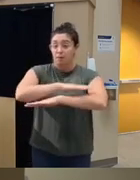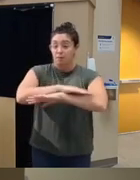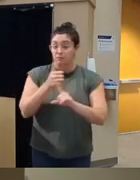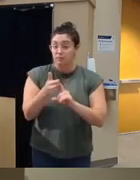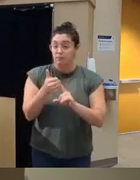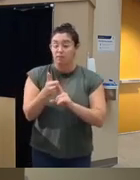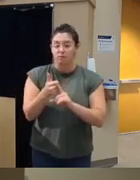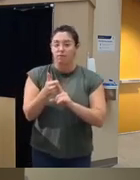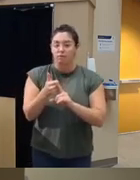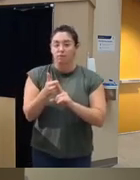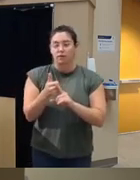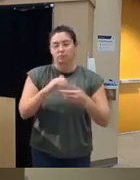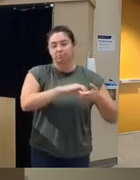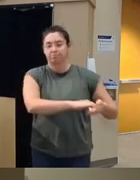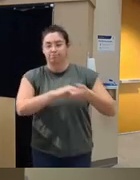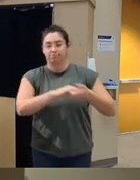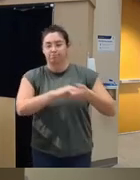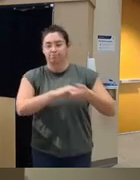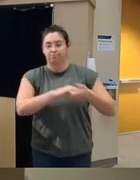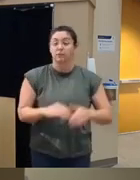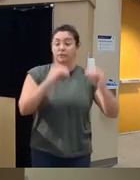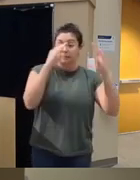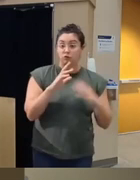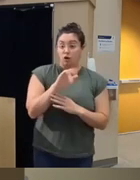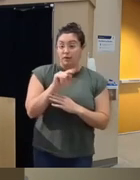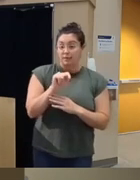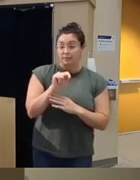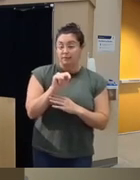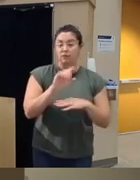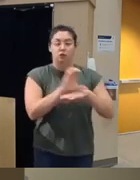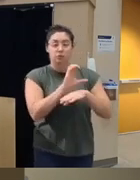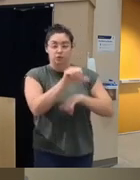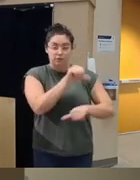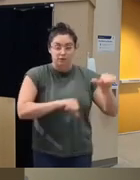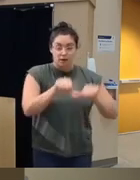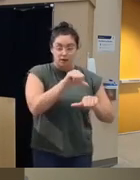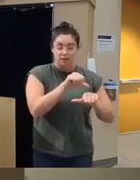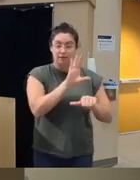uh is in collaboration with a professor at R who was in computer science who has expertise